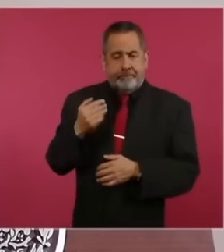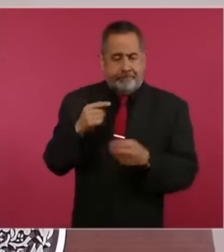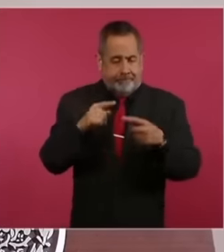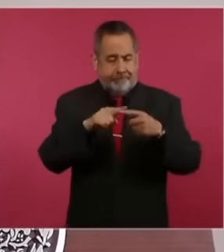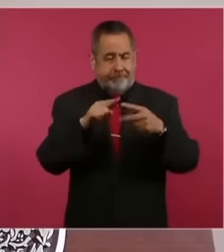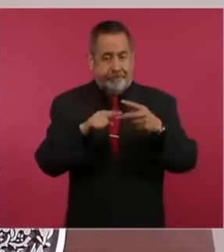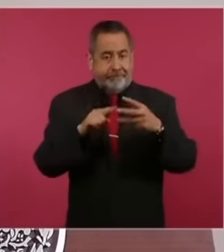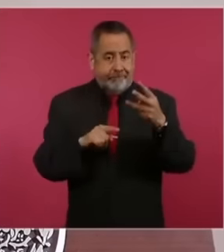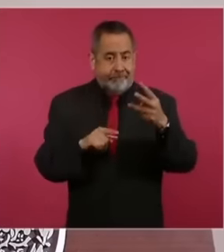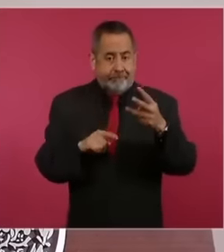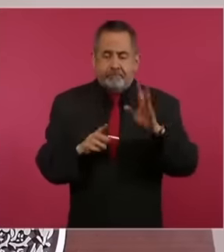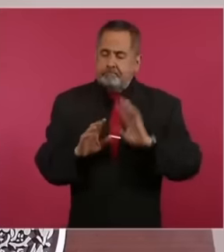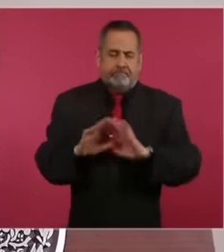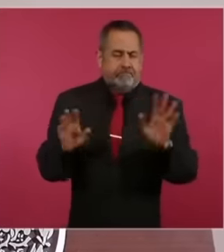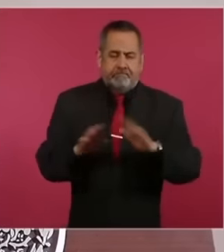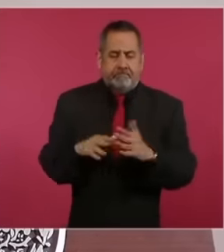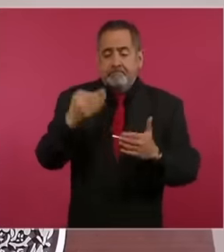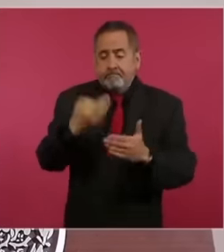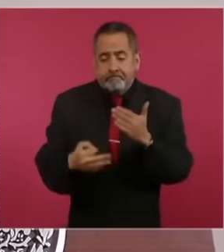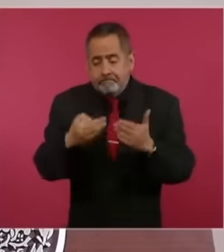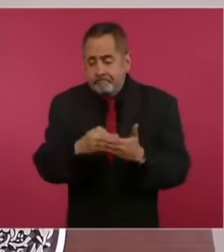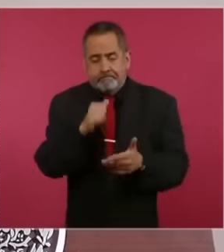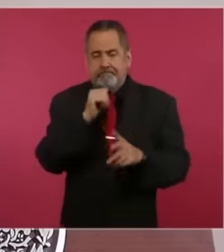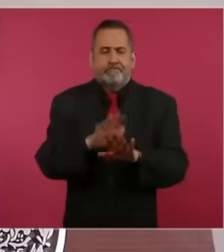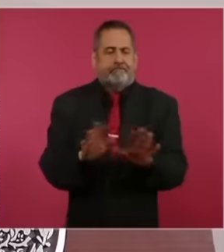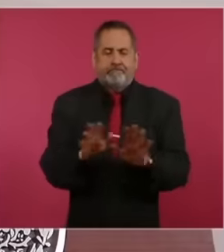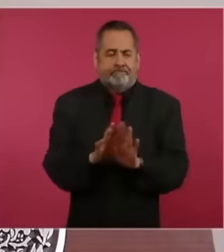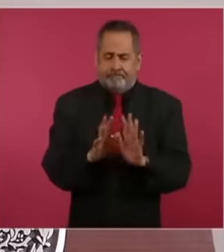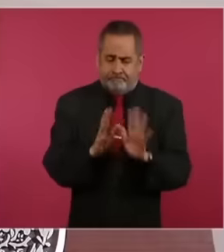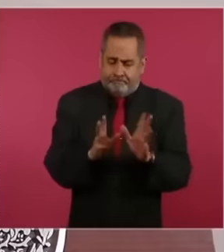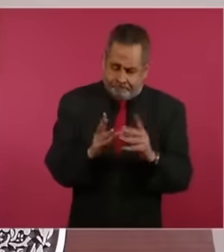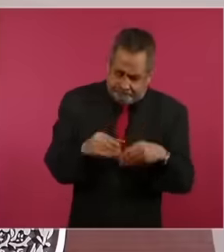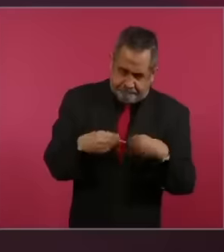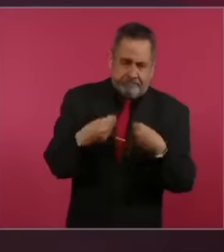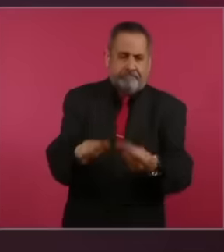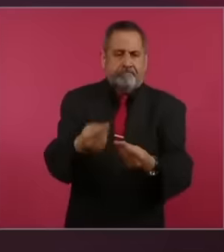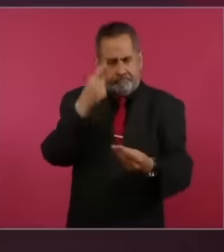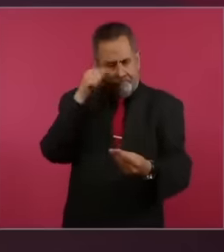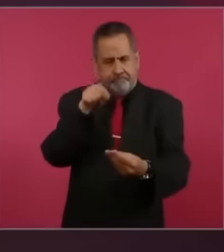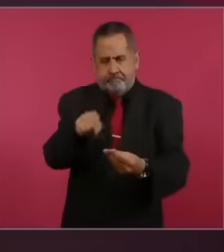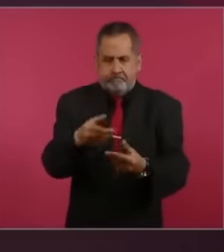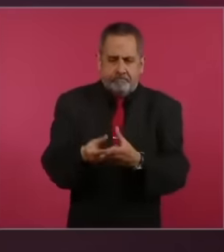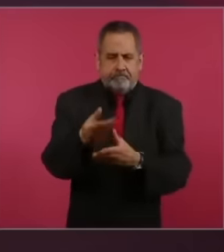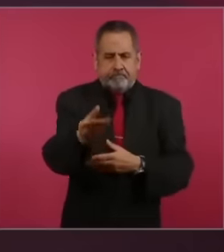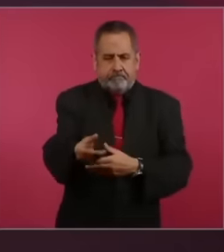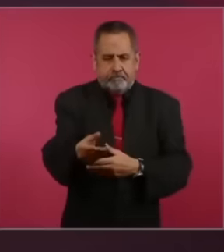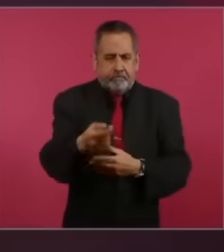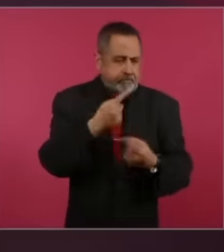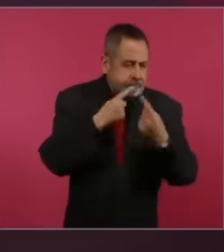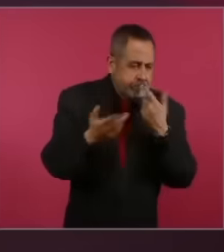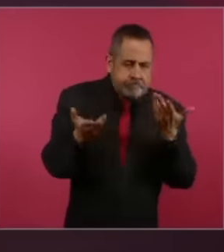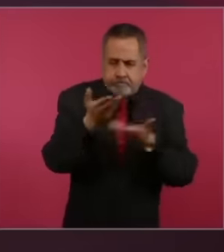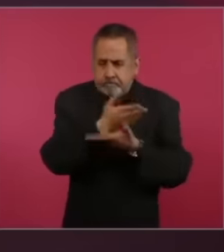that there were no longer pending issues on the topic or the specific scheme of fiscal consolidation.